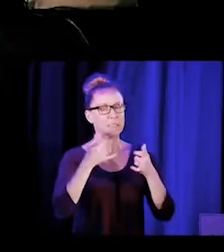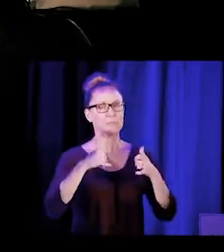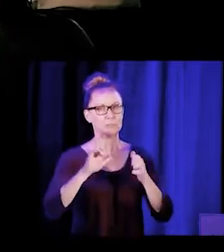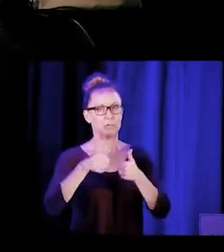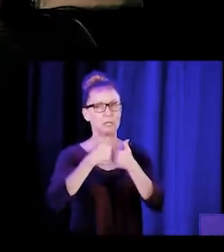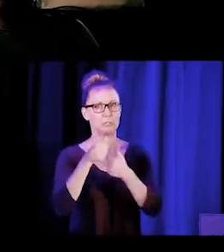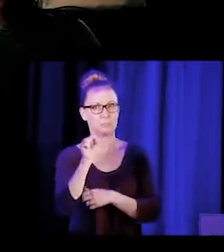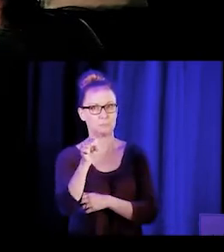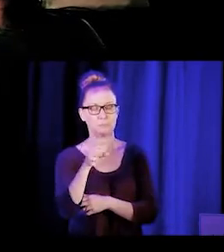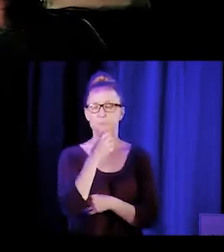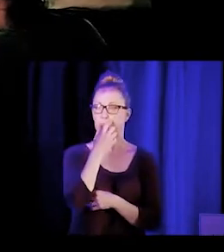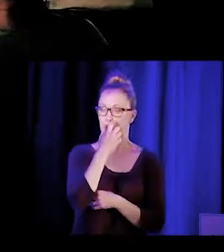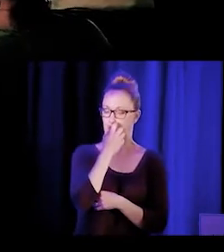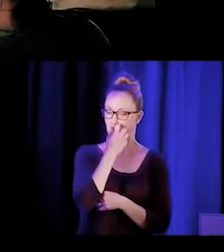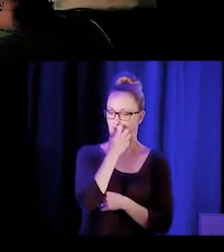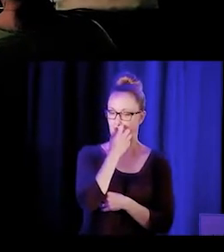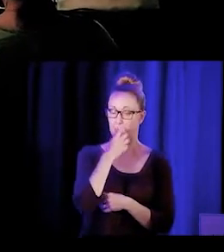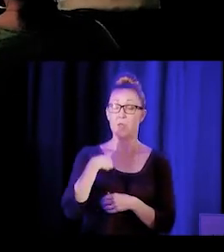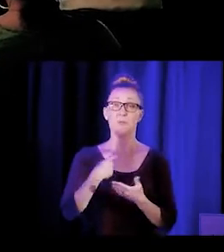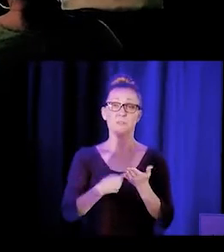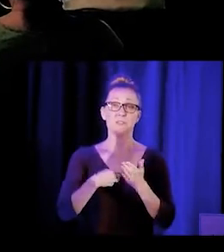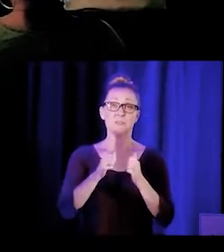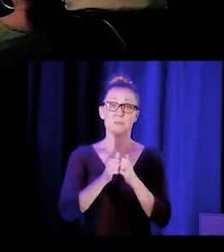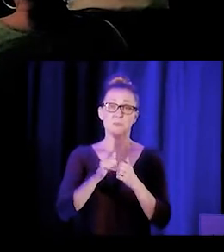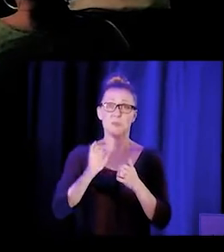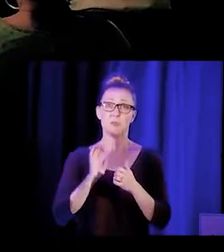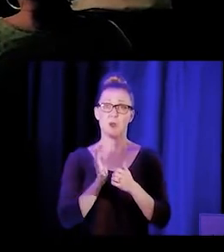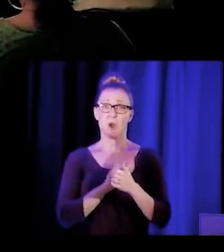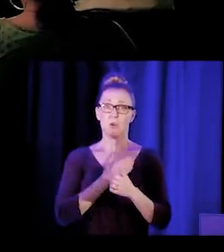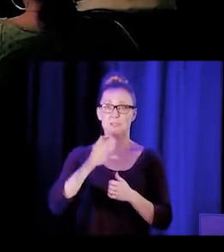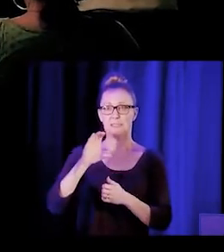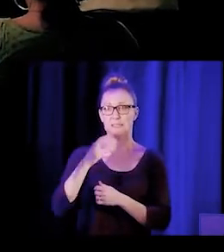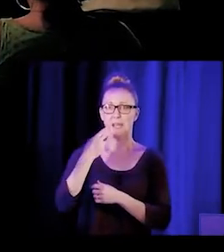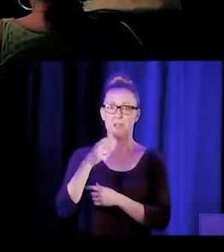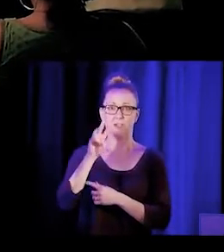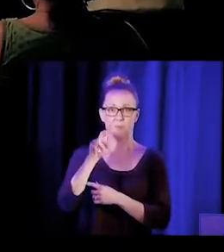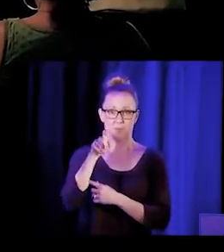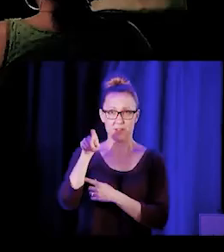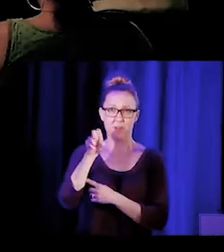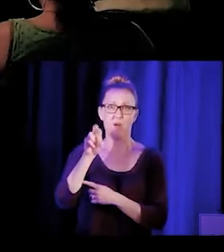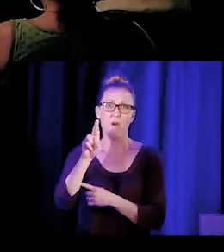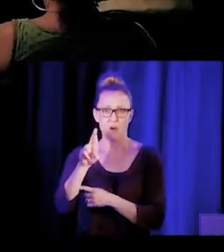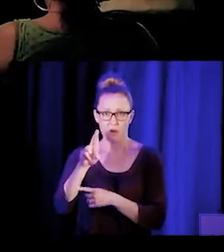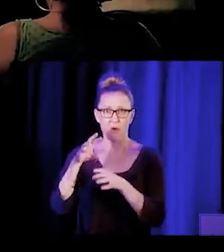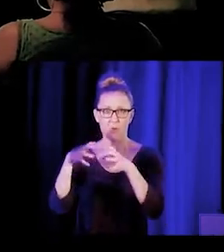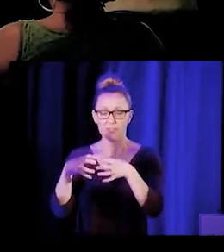We were talking, so with our coalition, you know, CHW/P/Rs and only 10% of folks were telling us